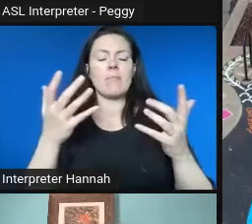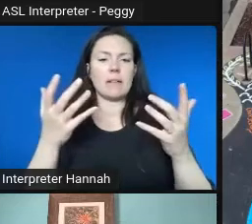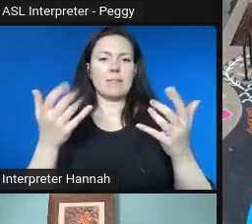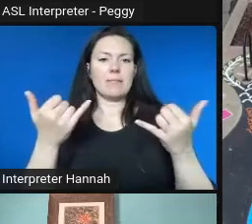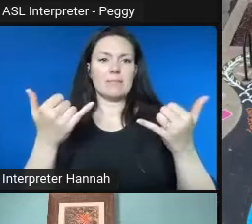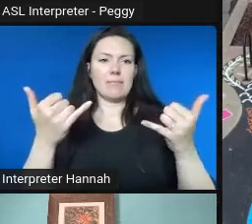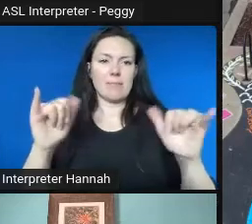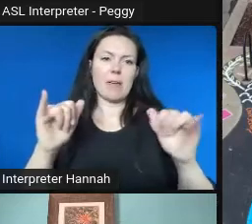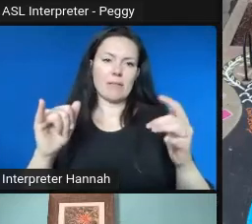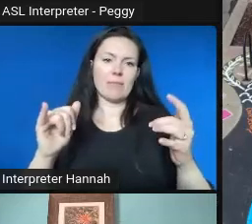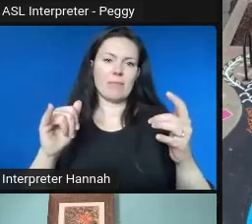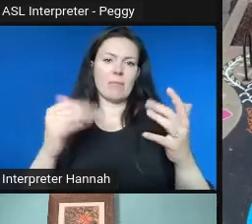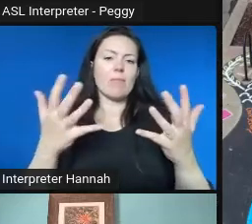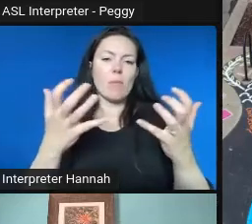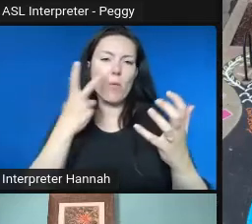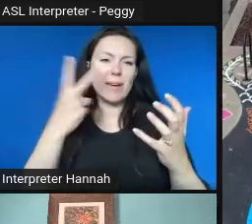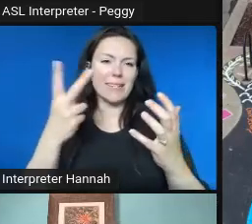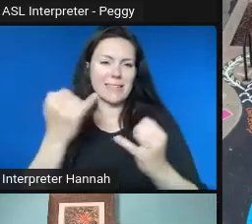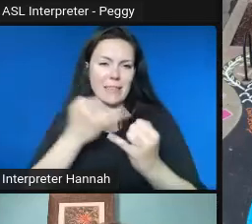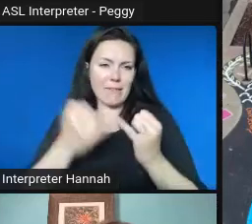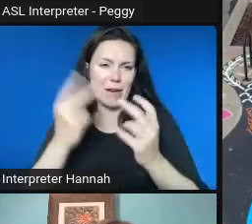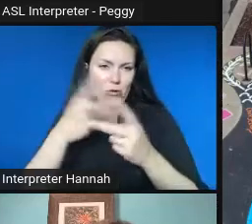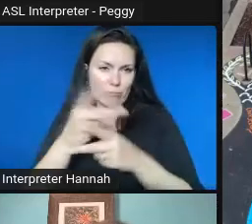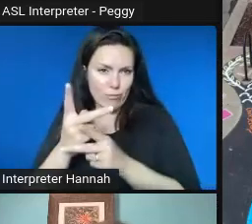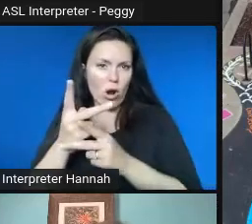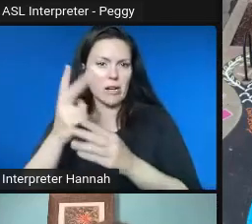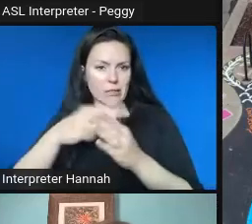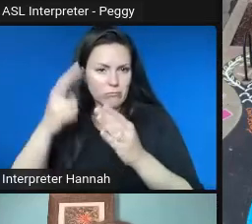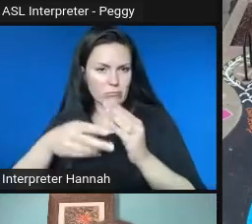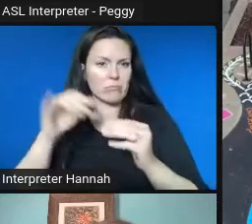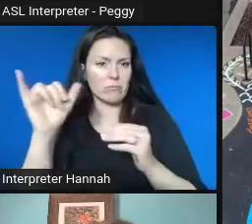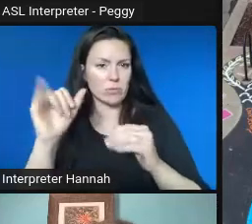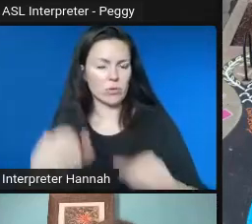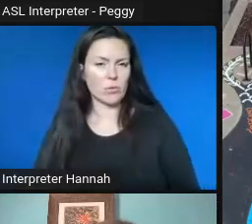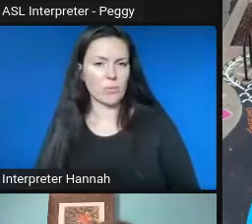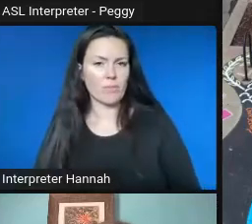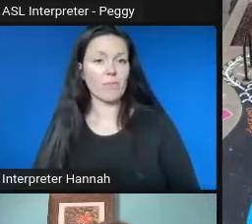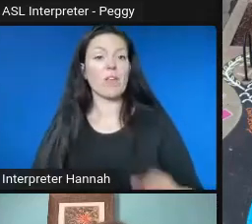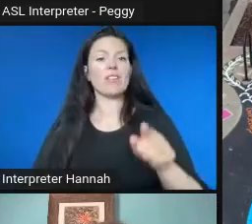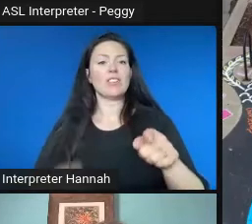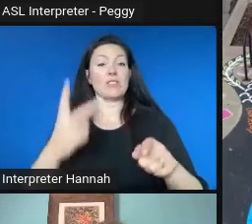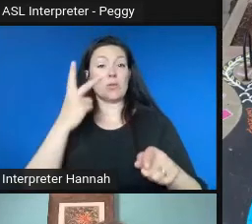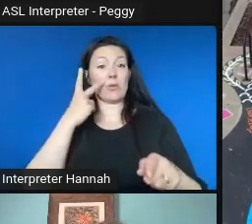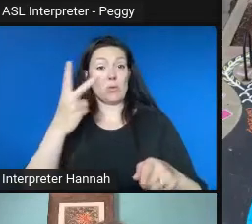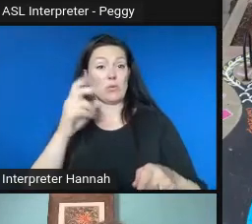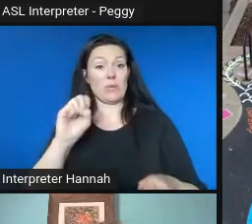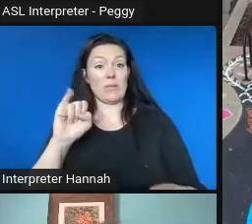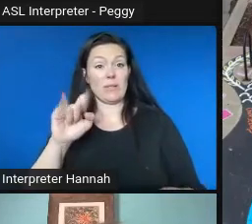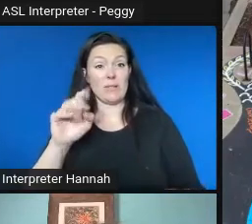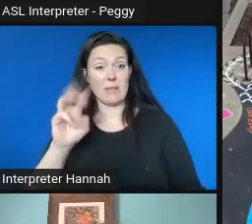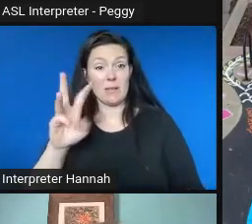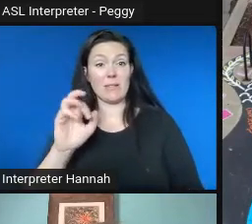And so it ended up being this sidewalk mural and then a